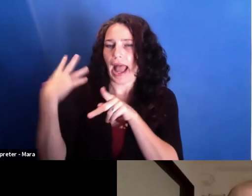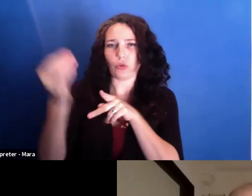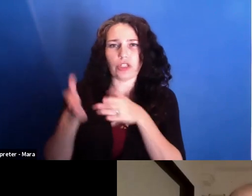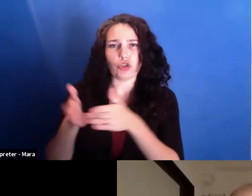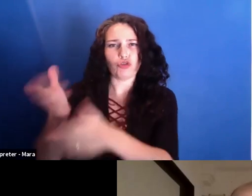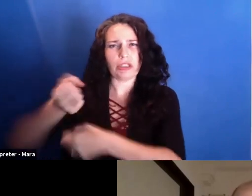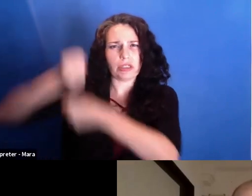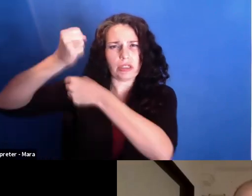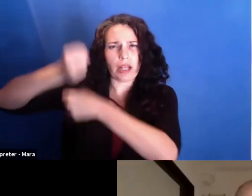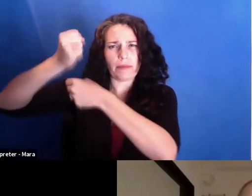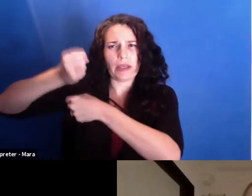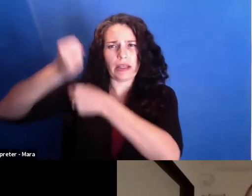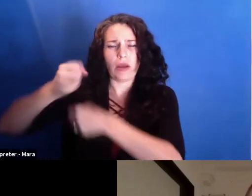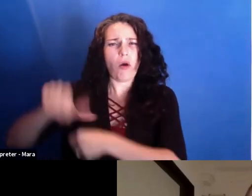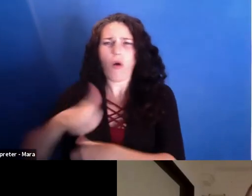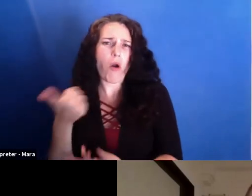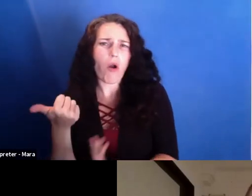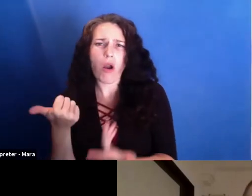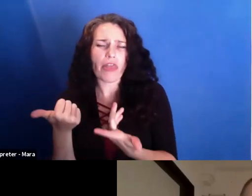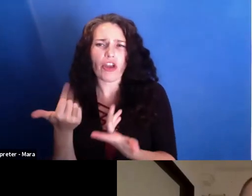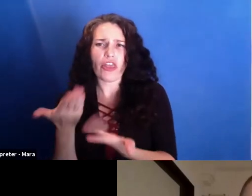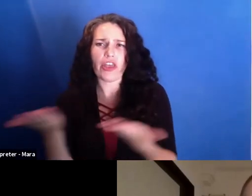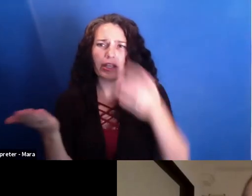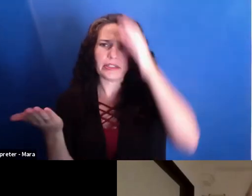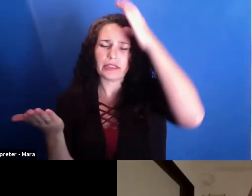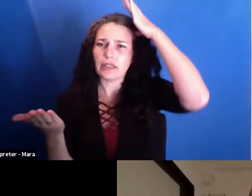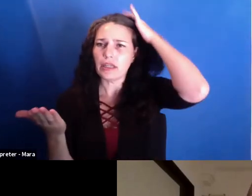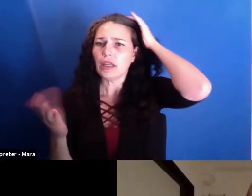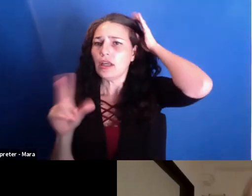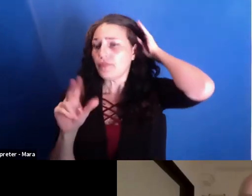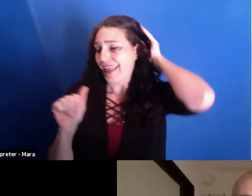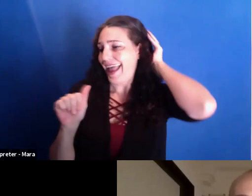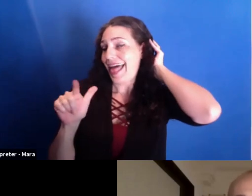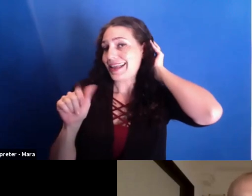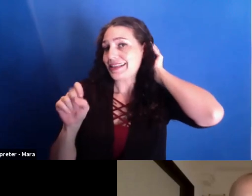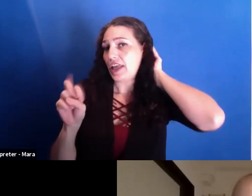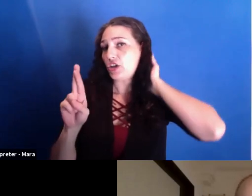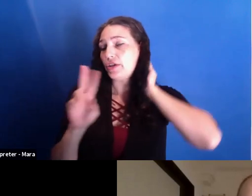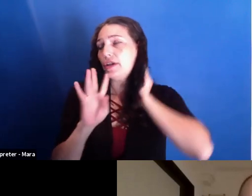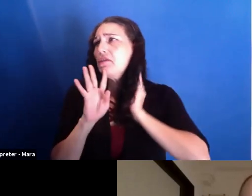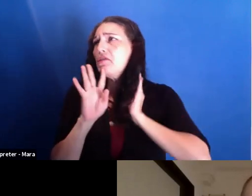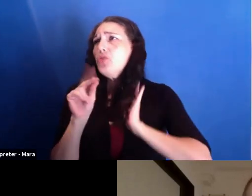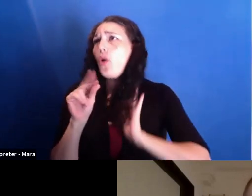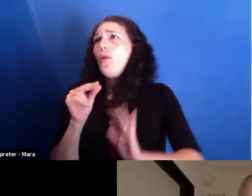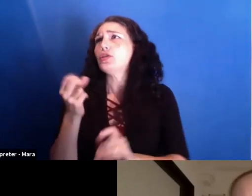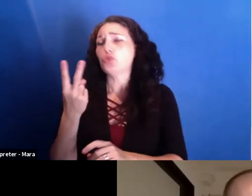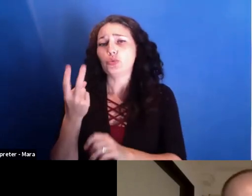No, they were-- during the years before, like two or three years before, there were already demonstrations, but really